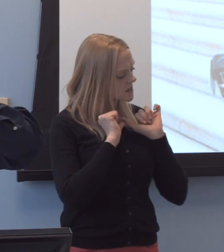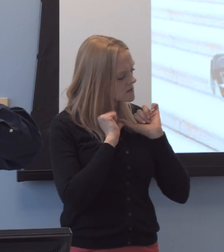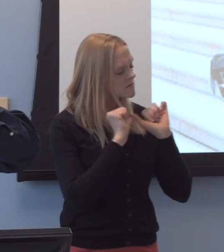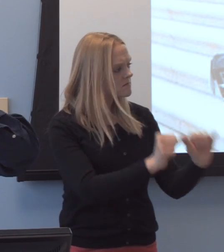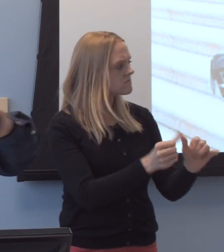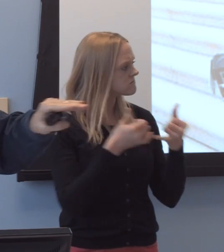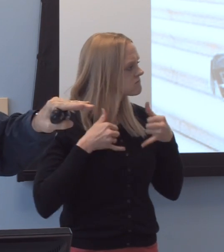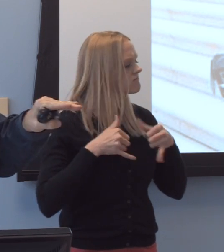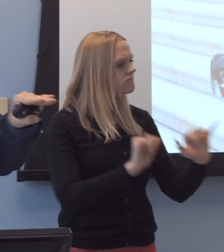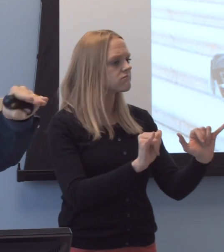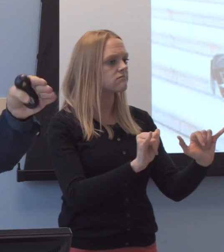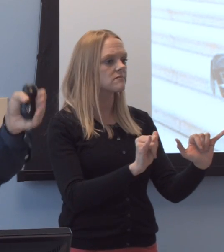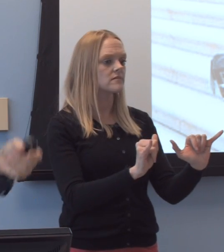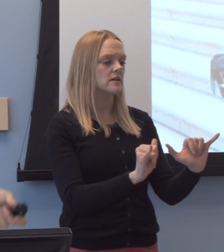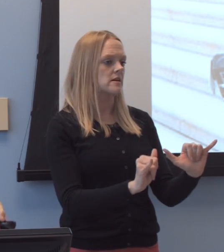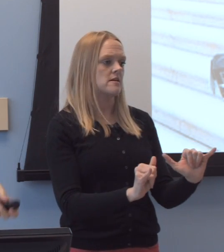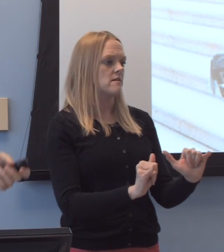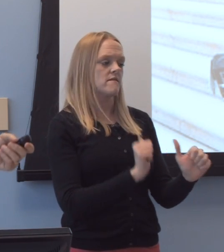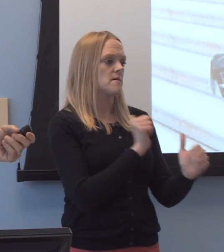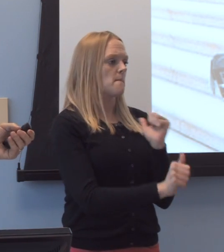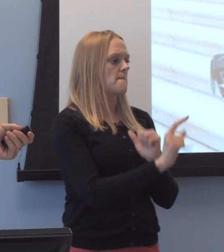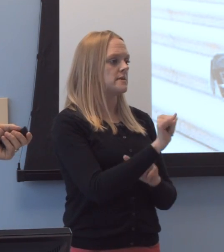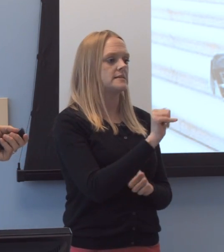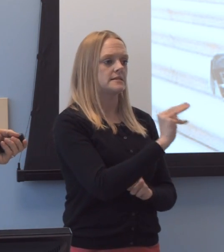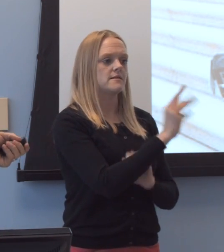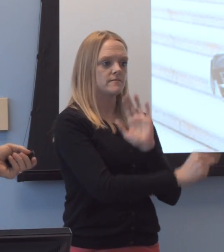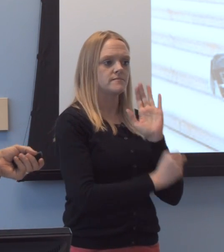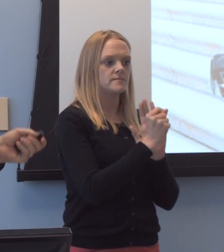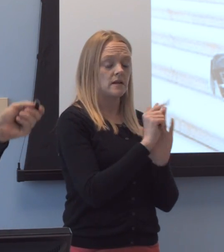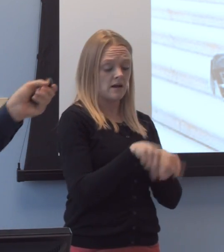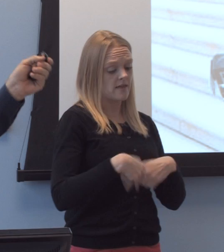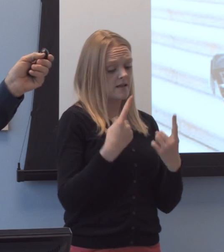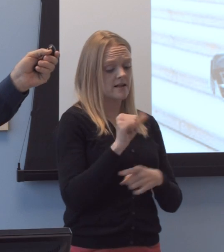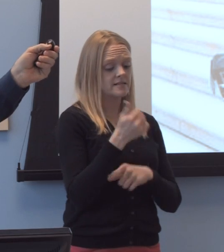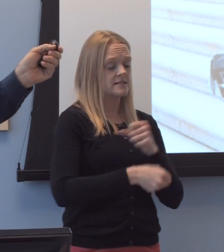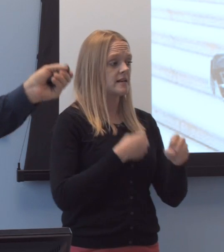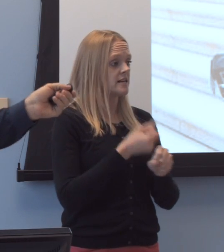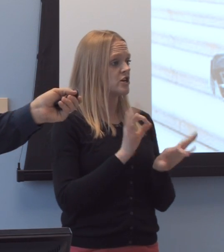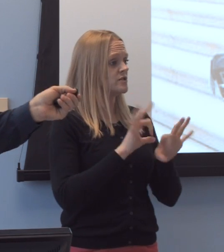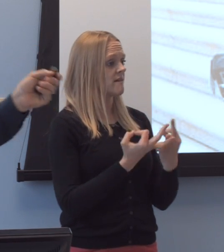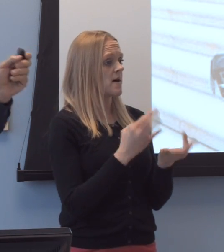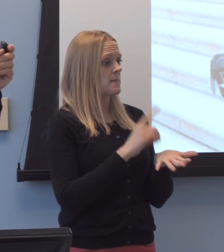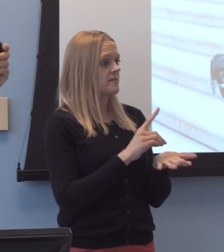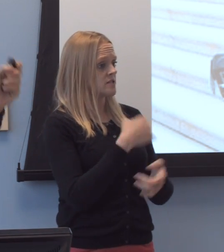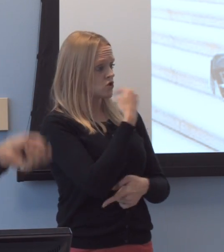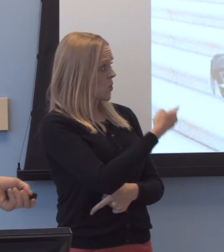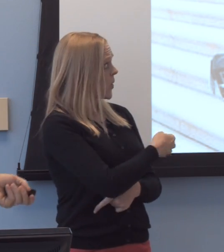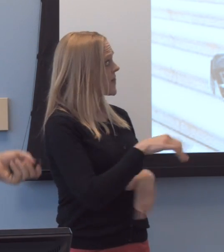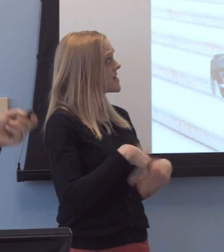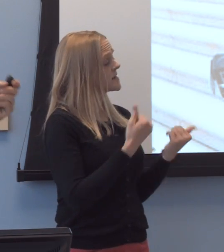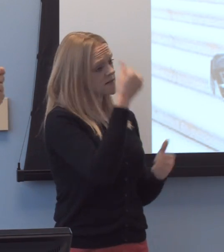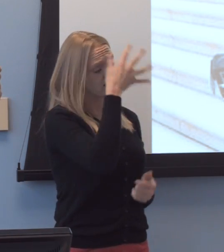w-well beyond Tim's period, that even in the last ten years, a family physician told this young man, "If you go to Illinois,